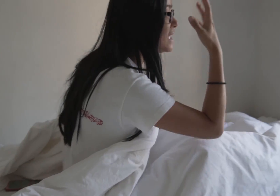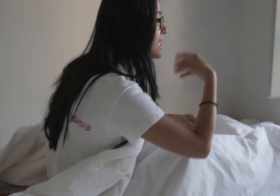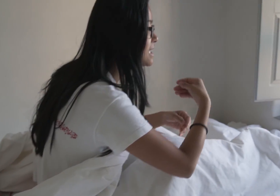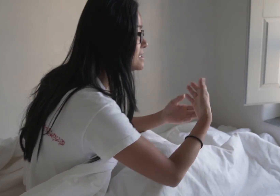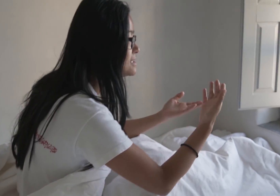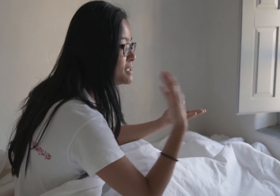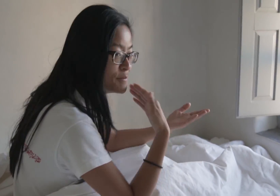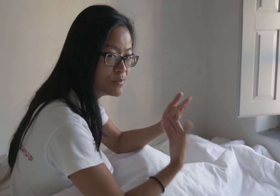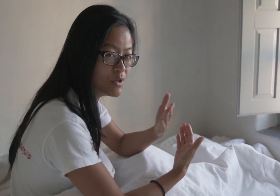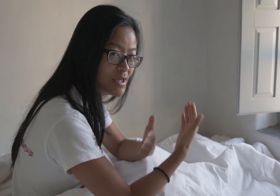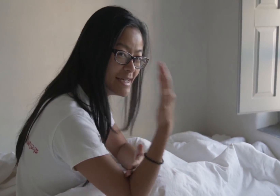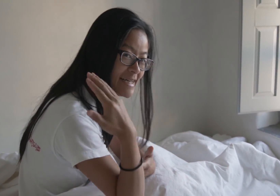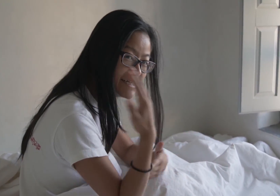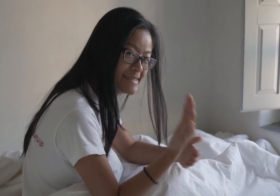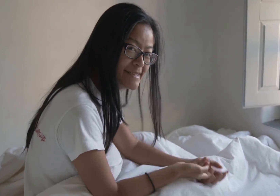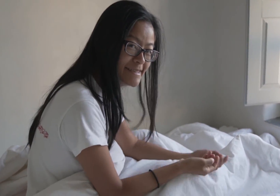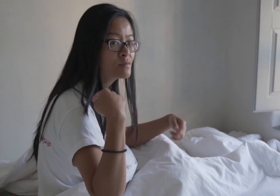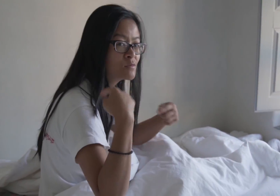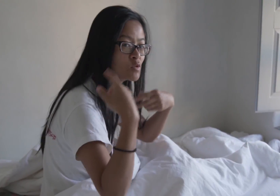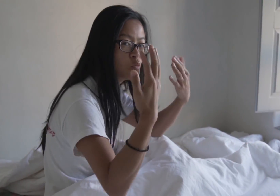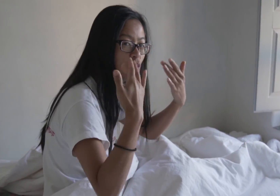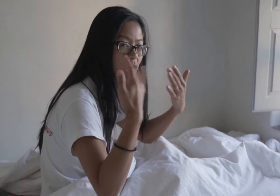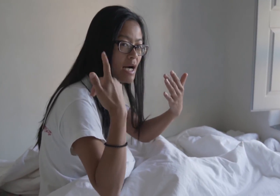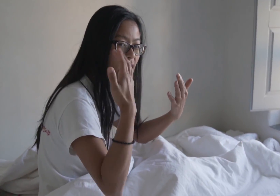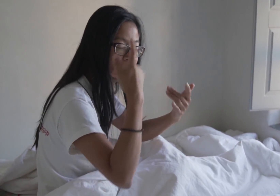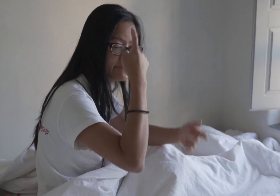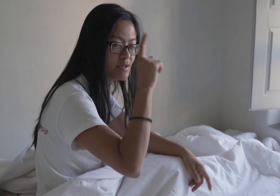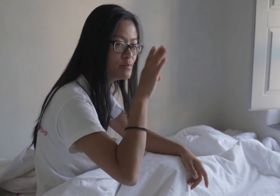It's gorgeous. Good morning. I am waiting for our breakfast.